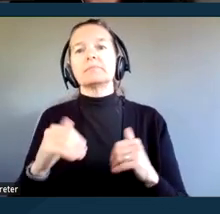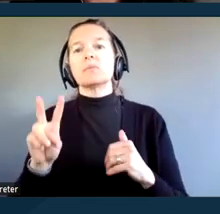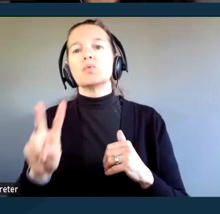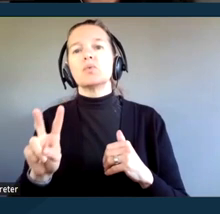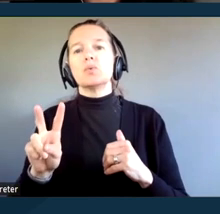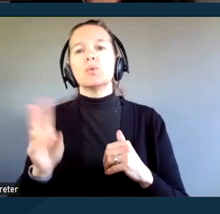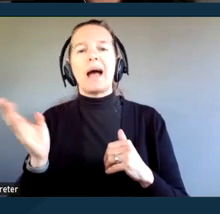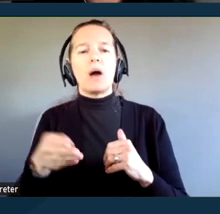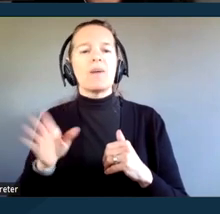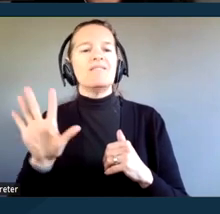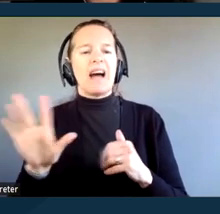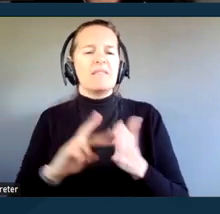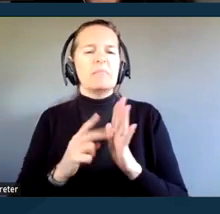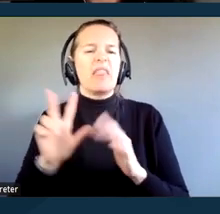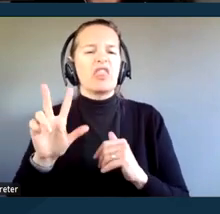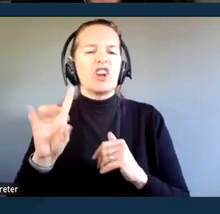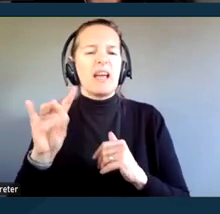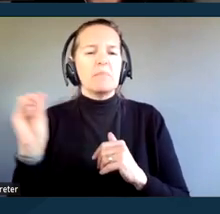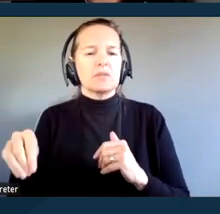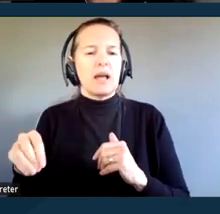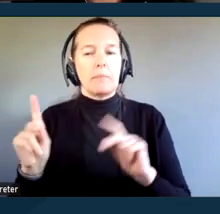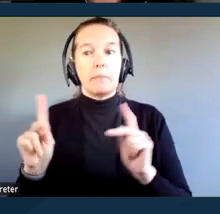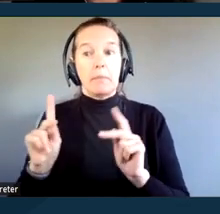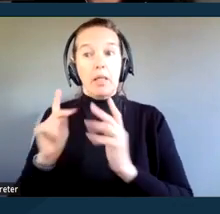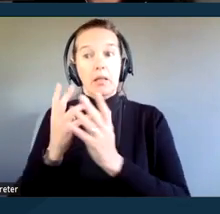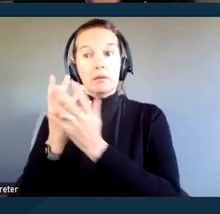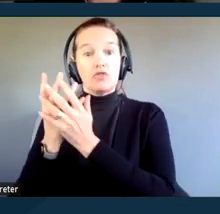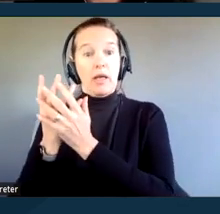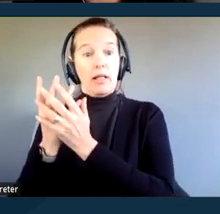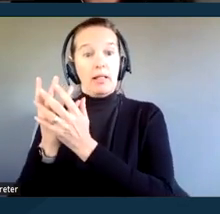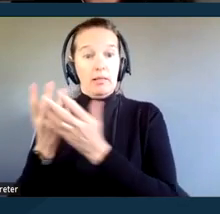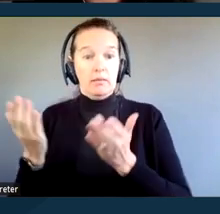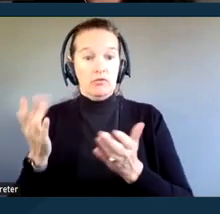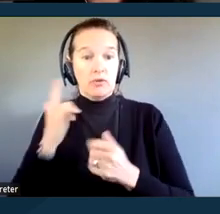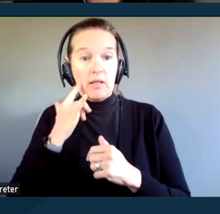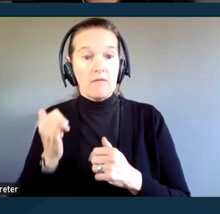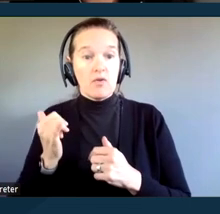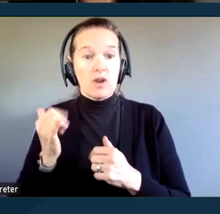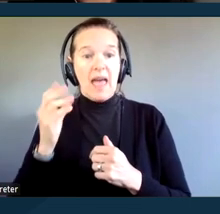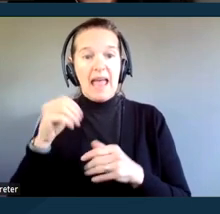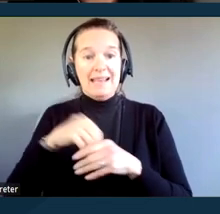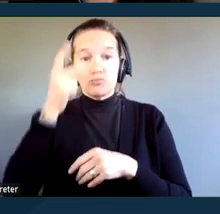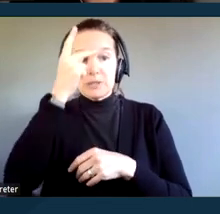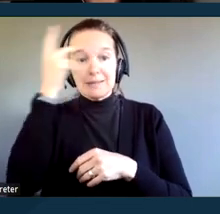or 38% of people incarcerated in the state and federal prison system report having